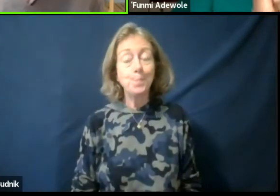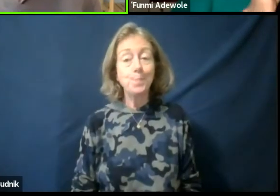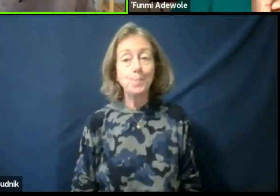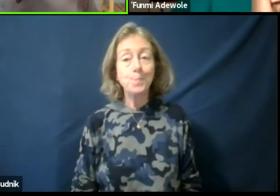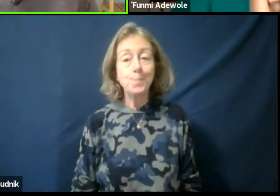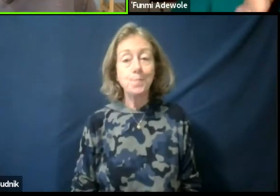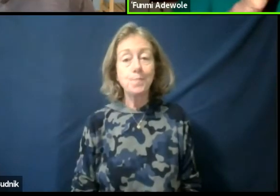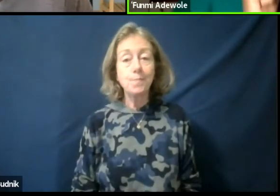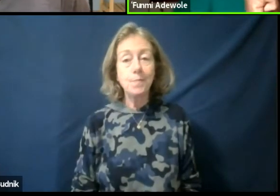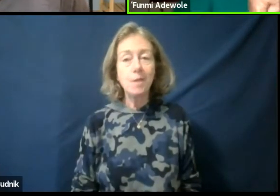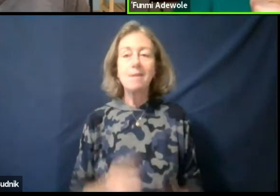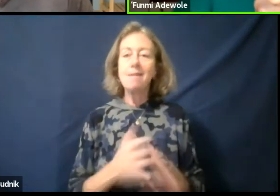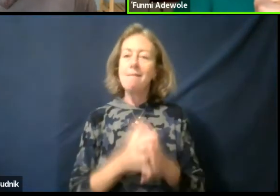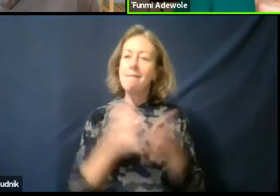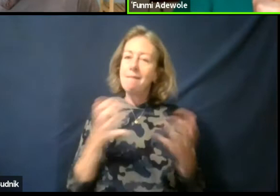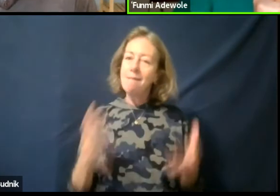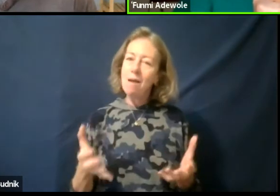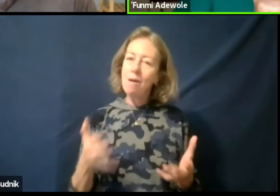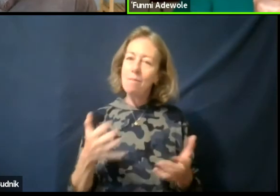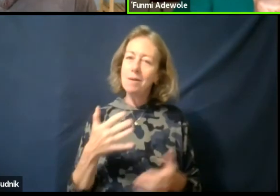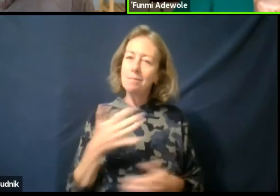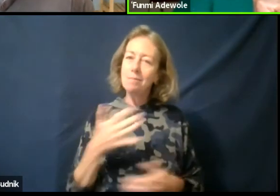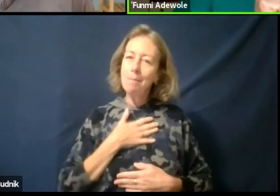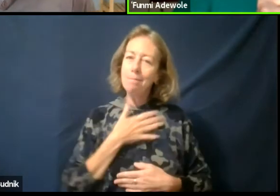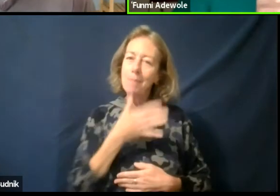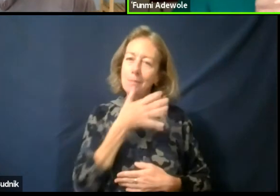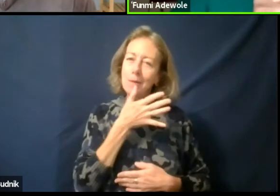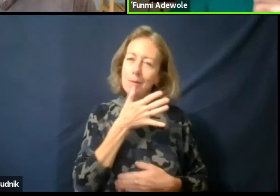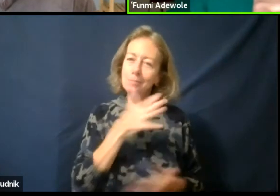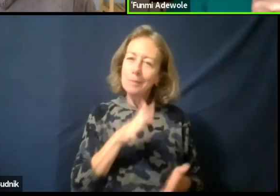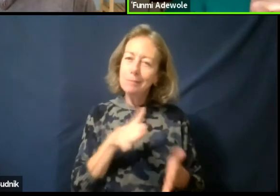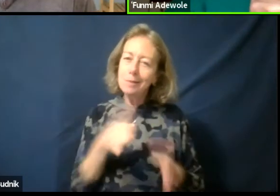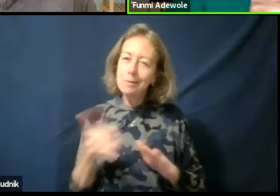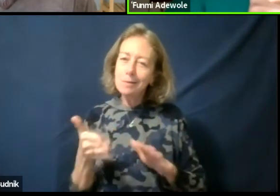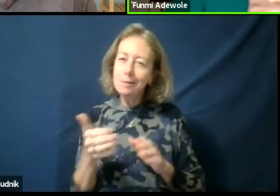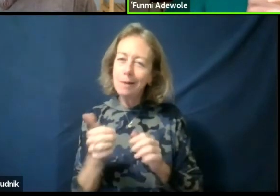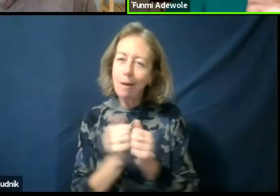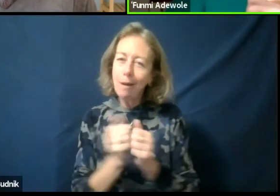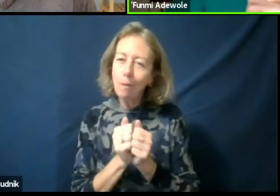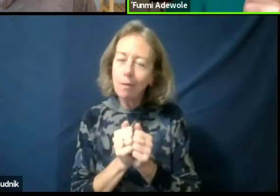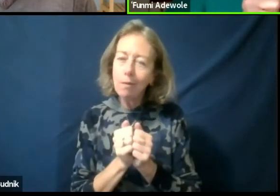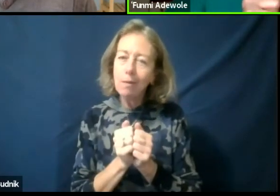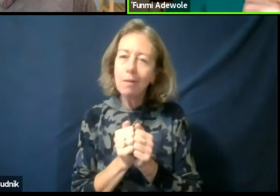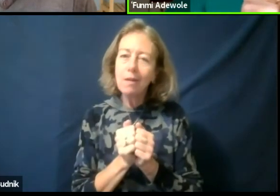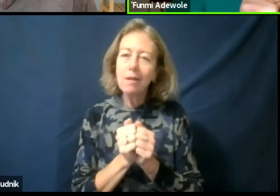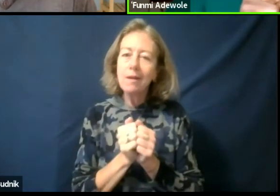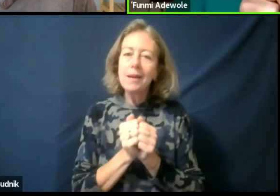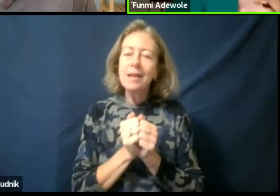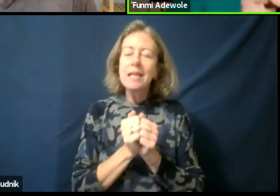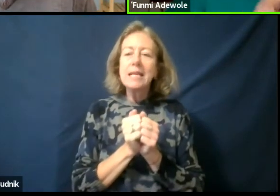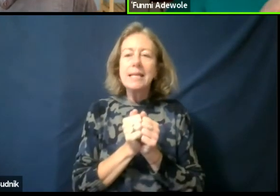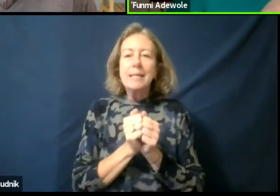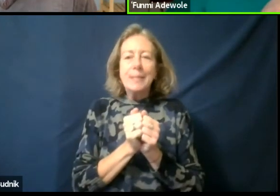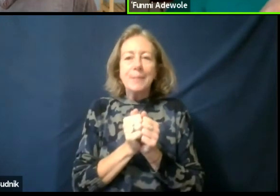And how much she had died with, you know? And I am aware that unless,